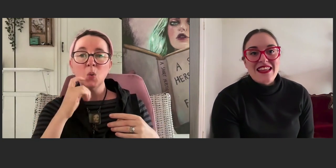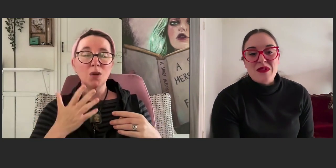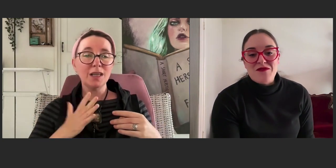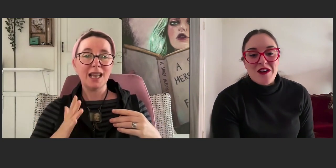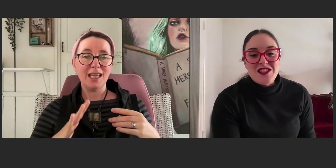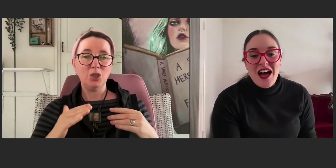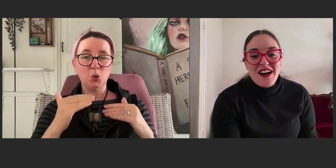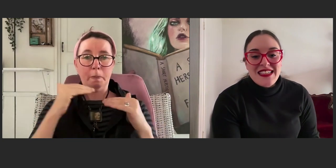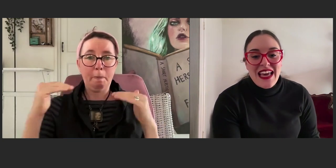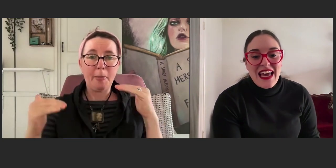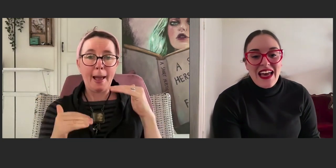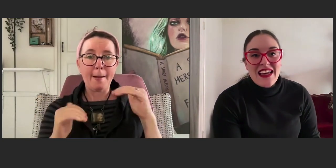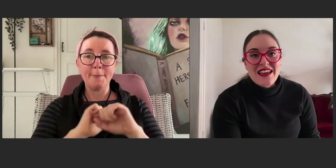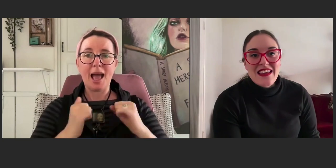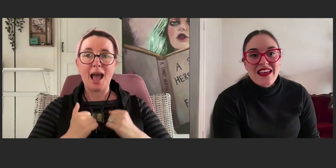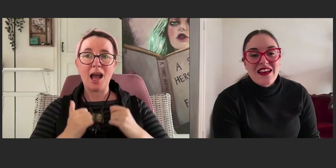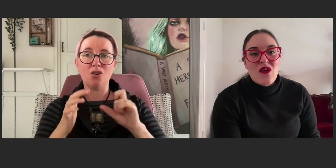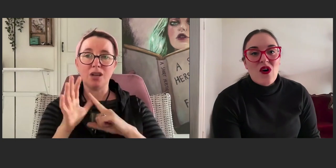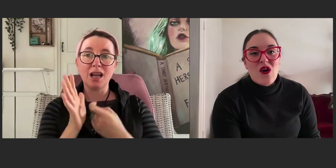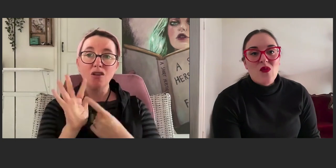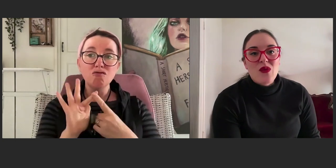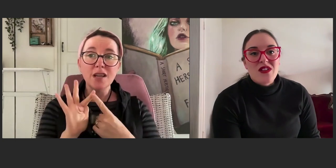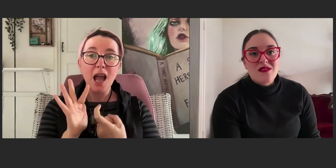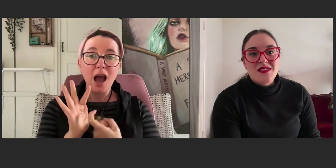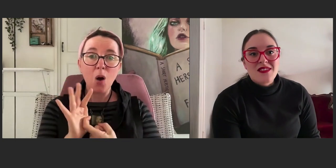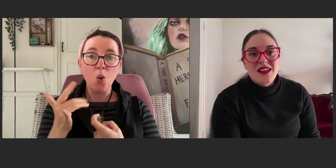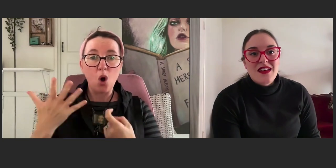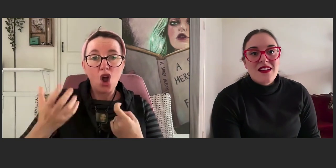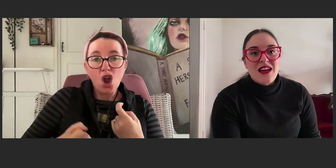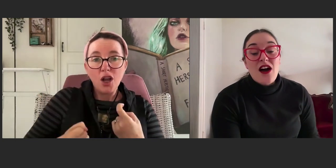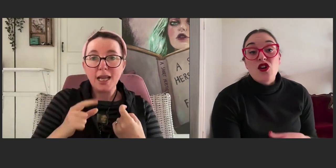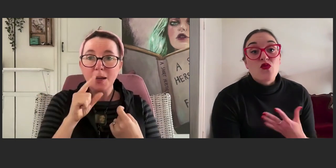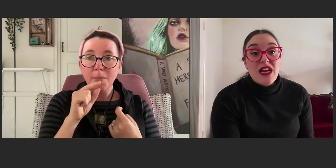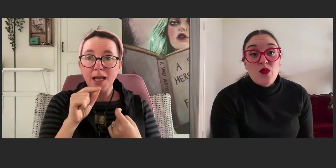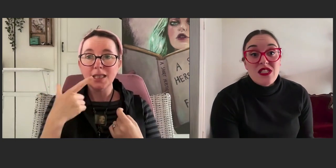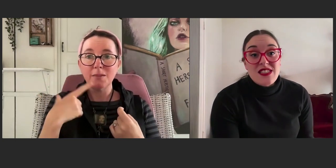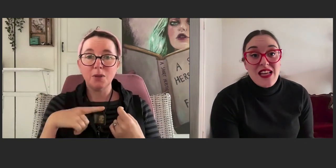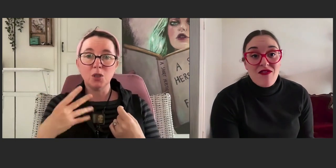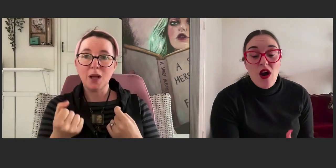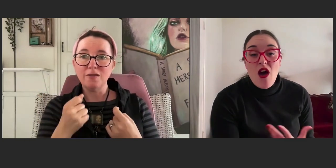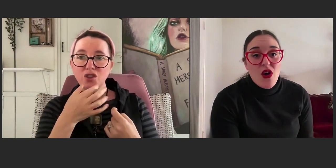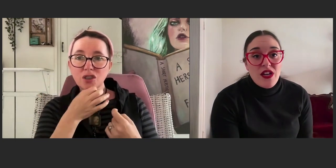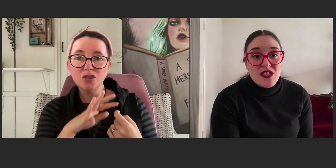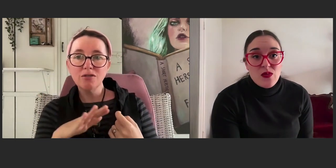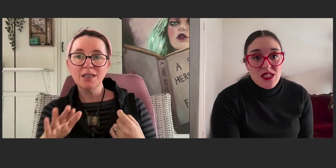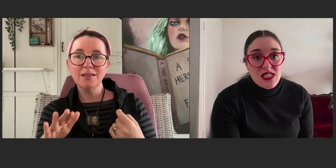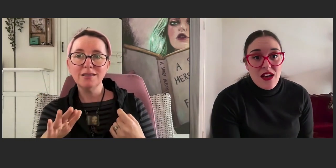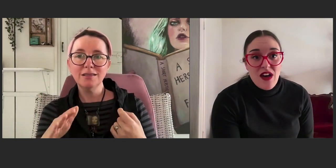they'd be free childcare or we wouldn't, our career wouldn't suffer, our earnings wouldn't suffer,